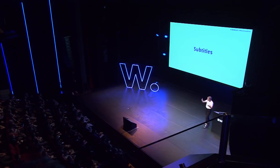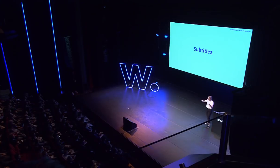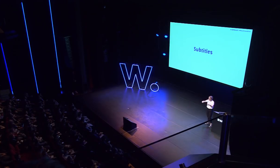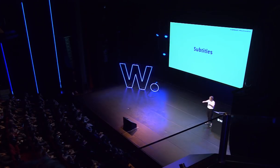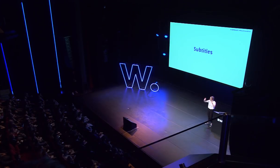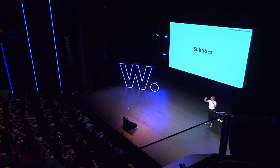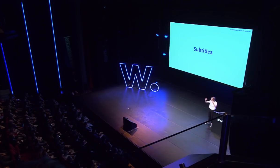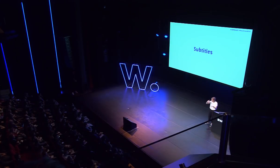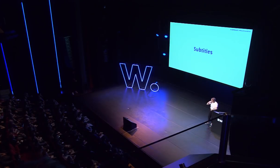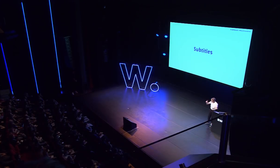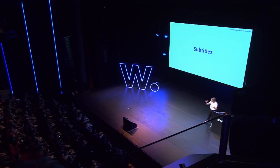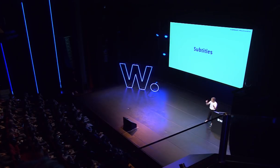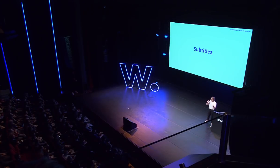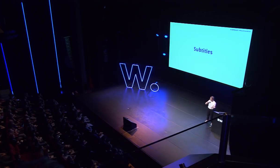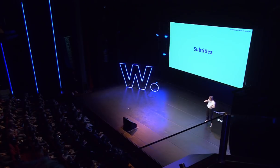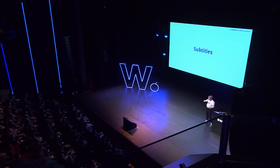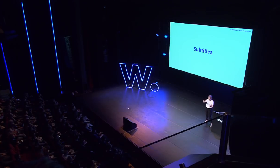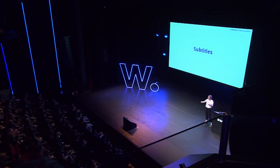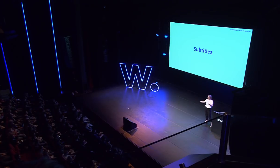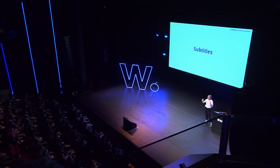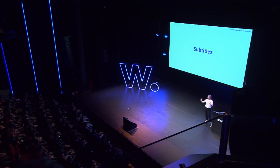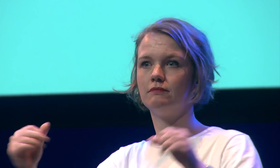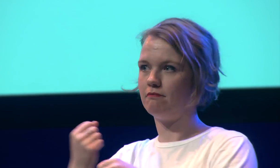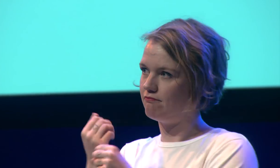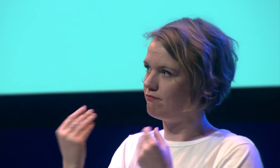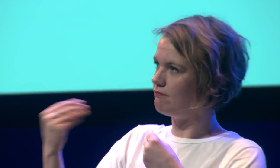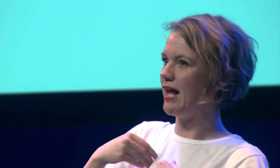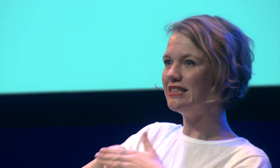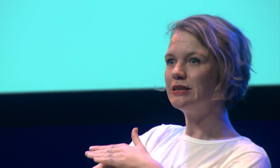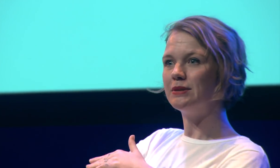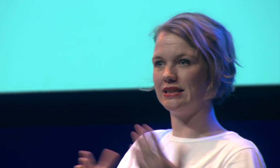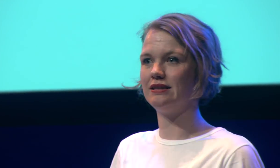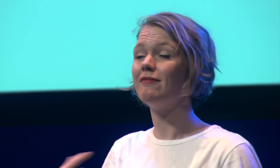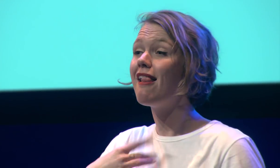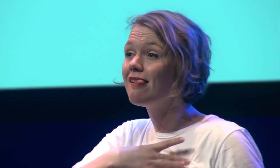subtitles might be a good idea is a very good idea for me I'm very happy with